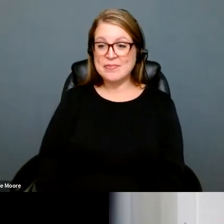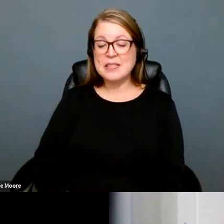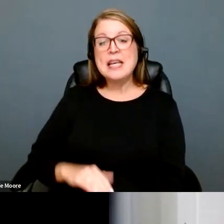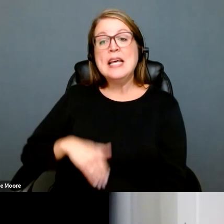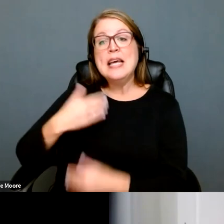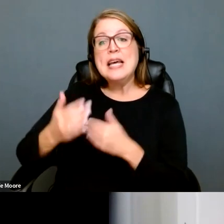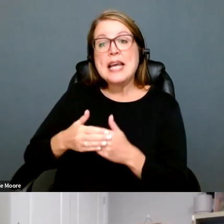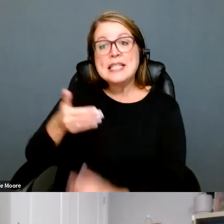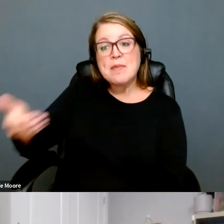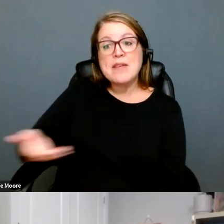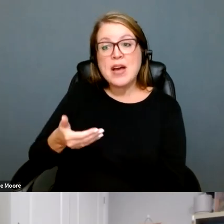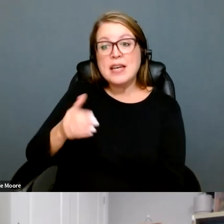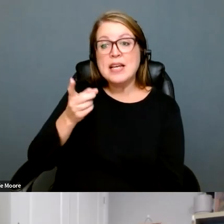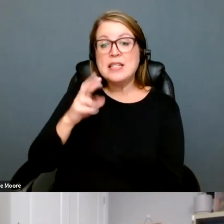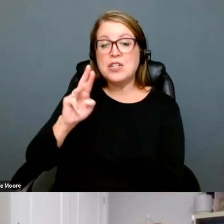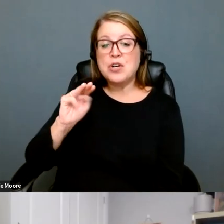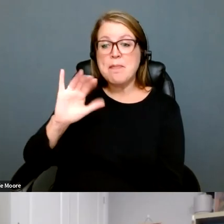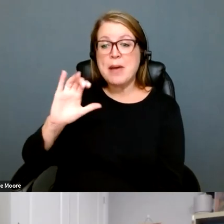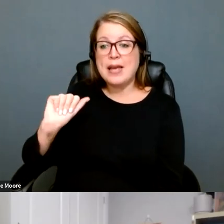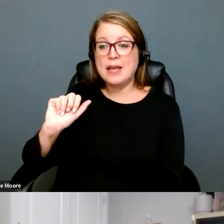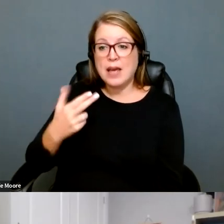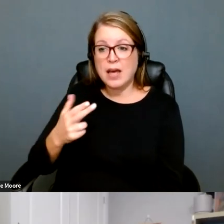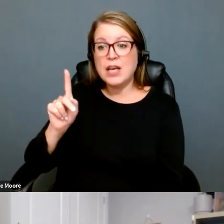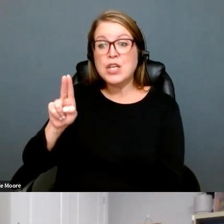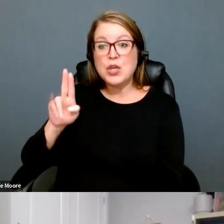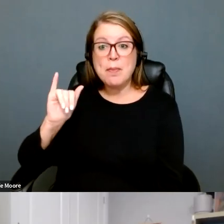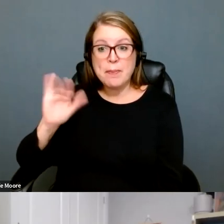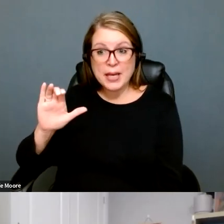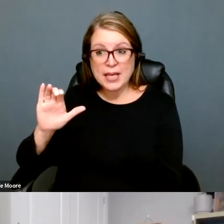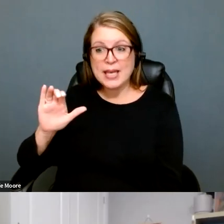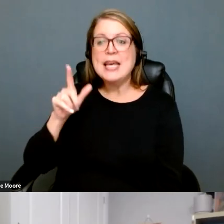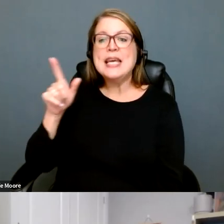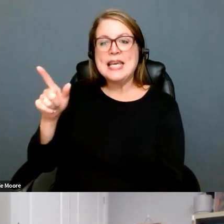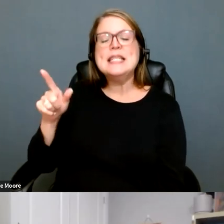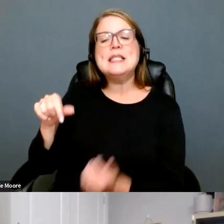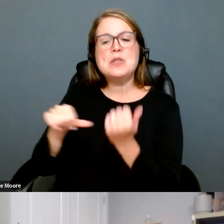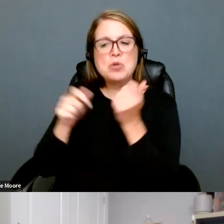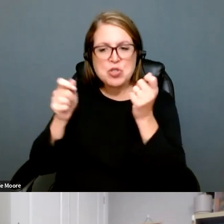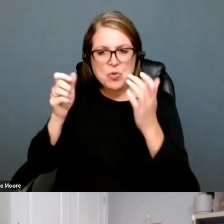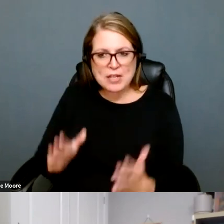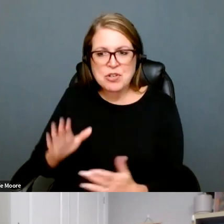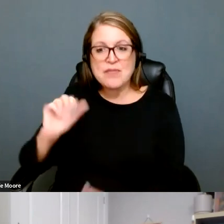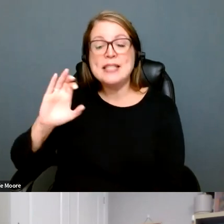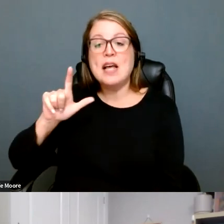in Idaho. >> AADIKA: Thank you.